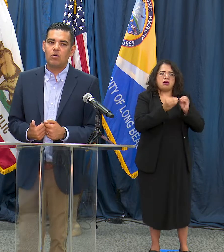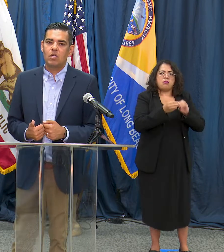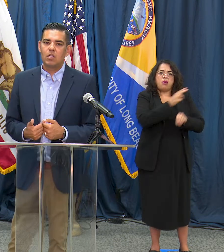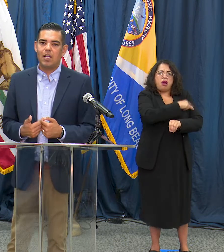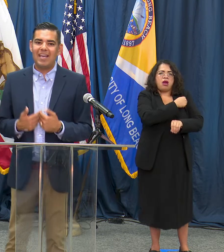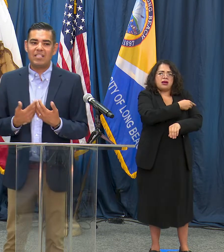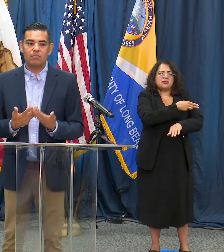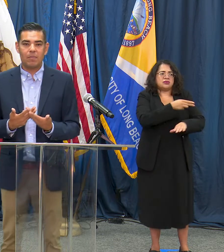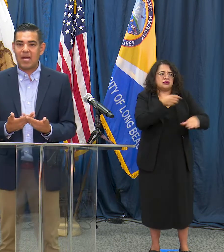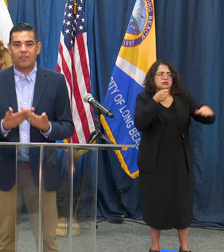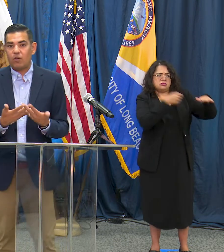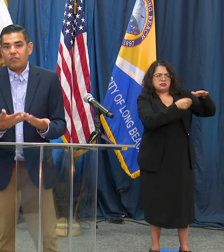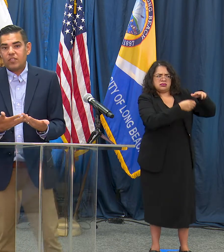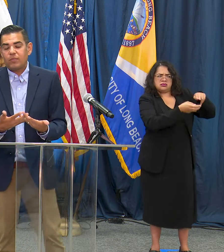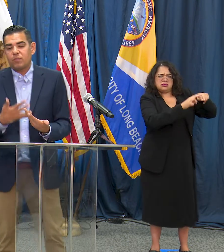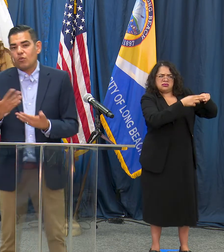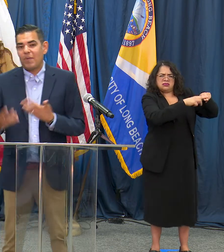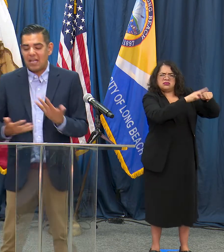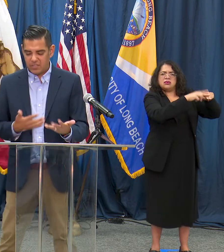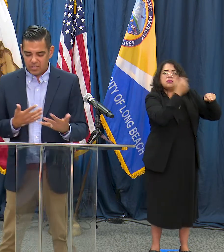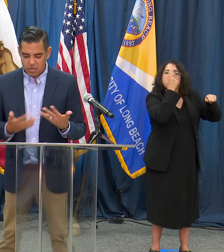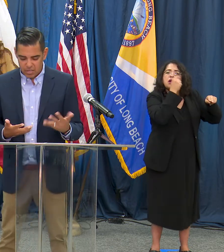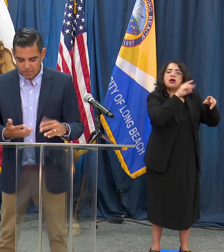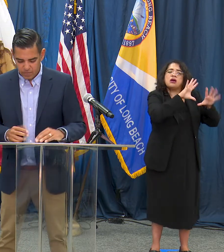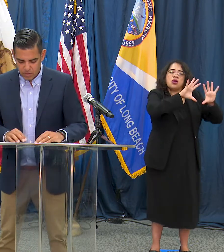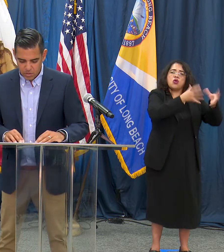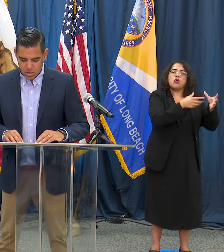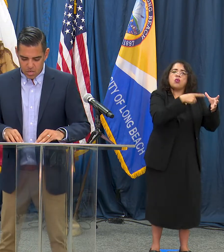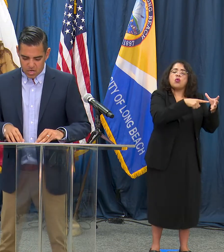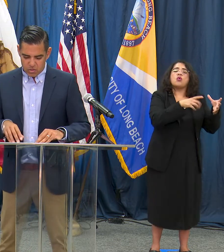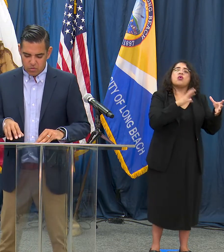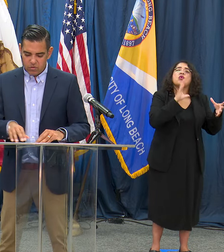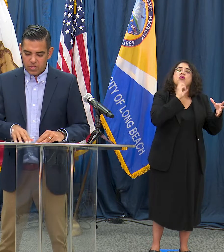asymptomatic, they don't have symptoms and they're passing it on. So this